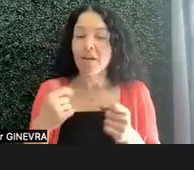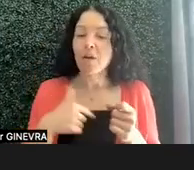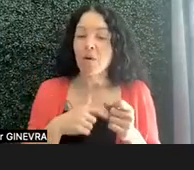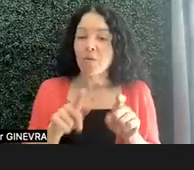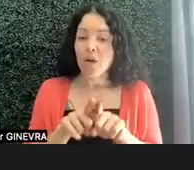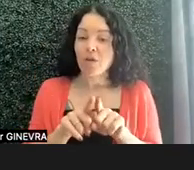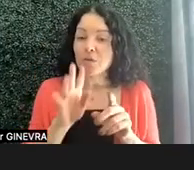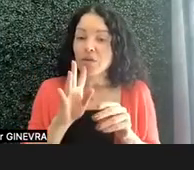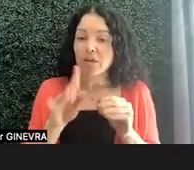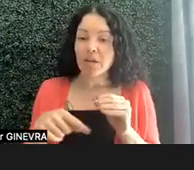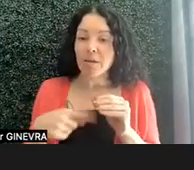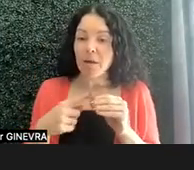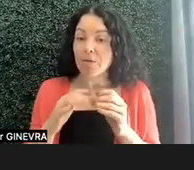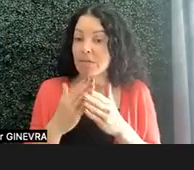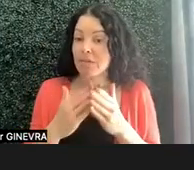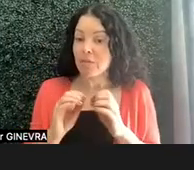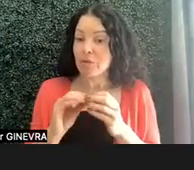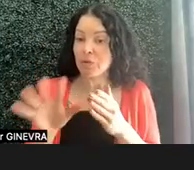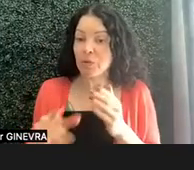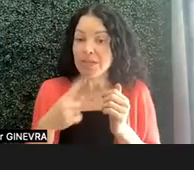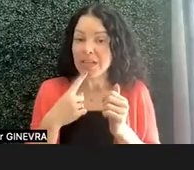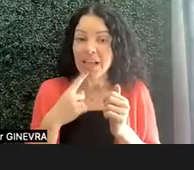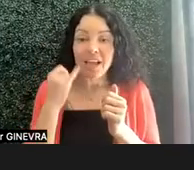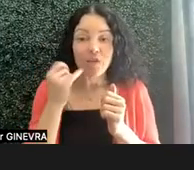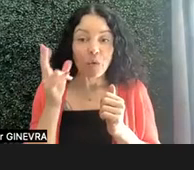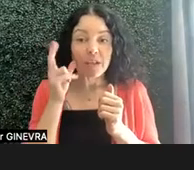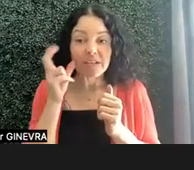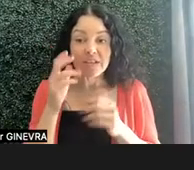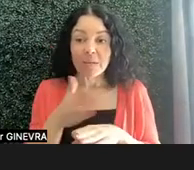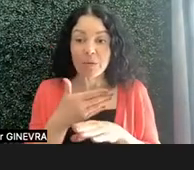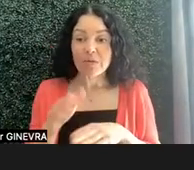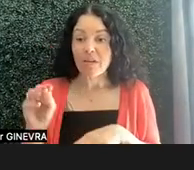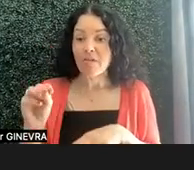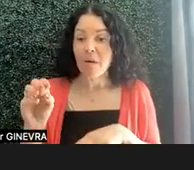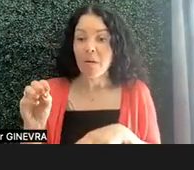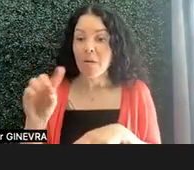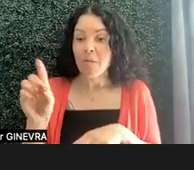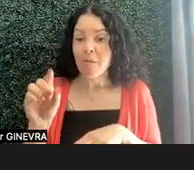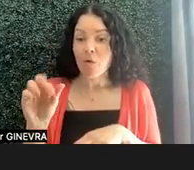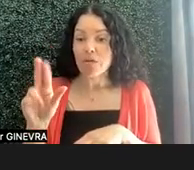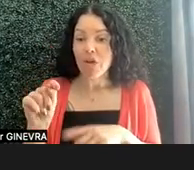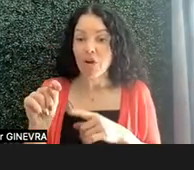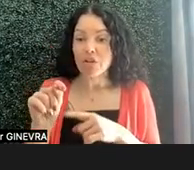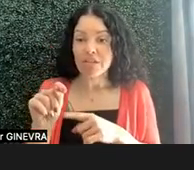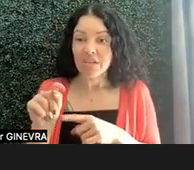had heard that, well, if you listen to the music of Mozart, we heard that that makes you smarter. Is that true?